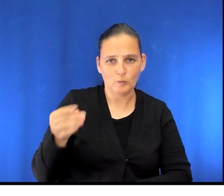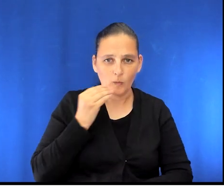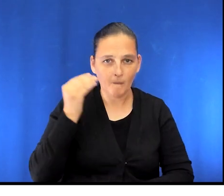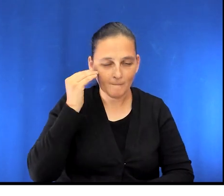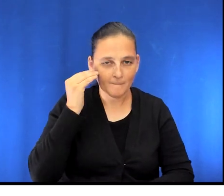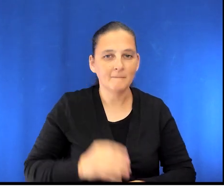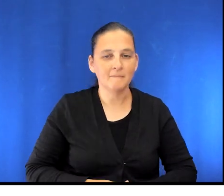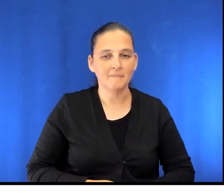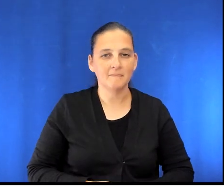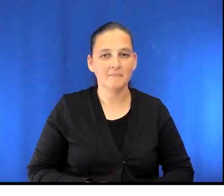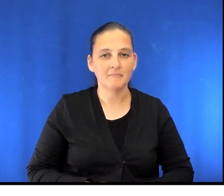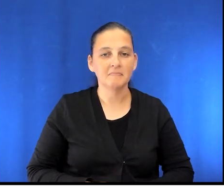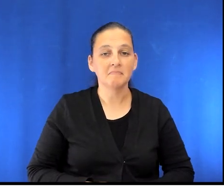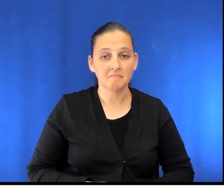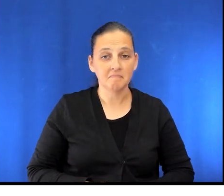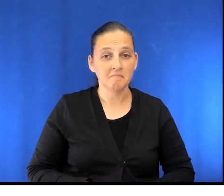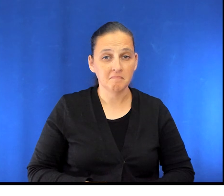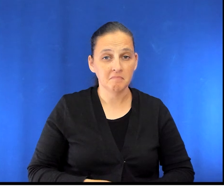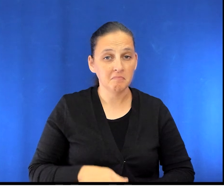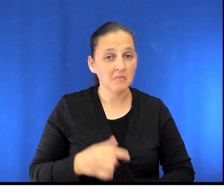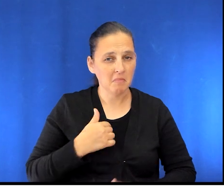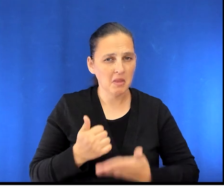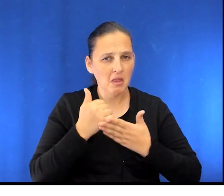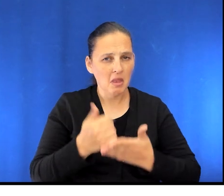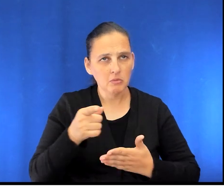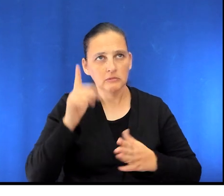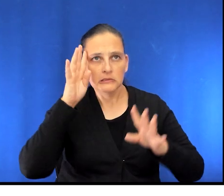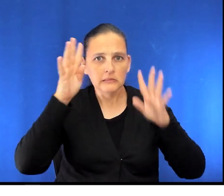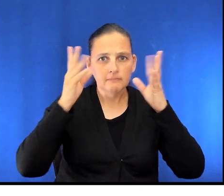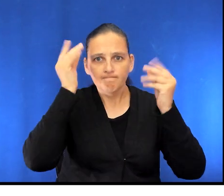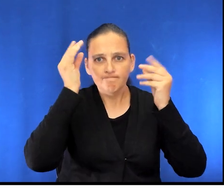If needed, I can help brainstorm alternative ways to approach these tasks.